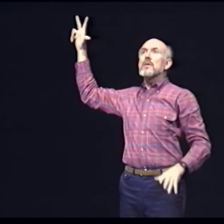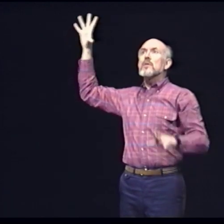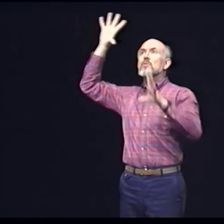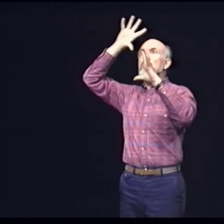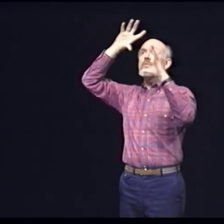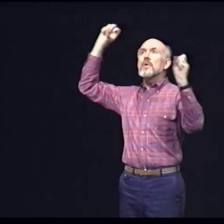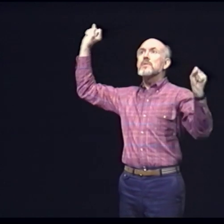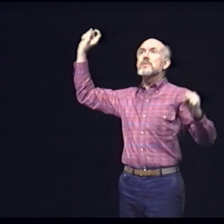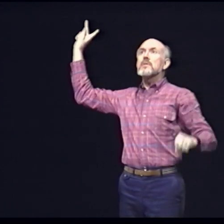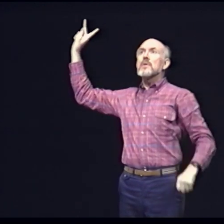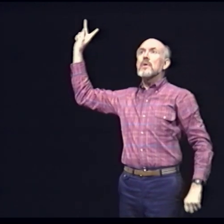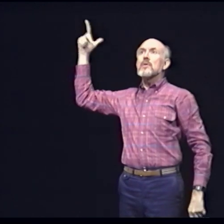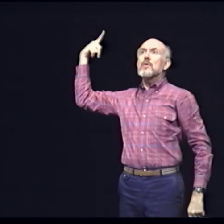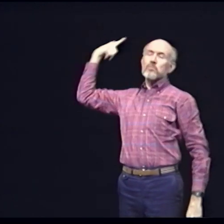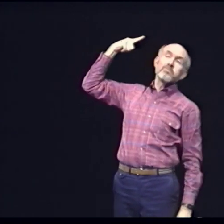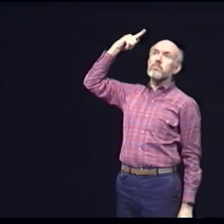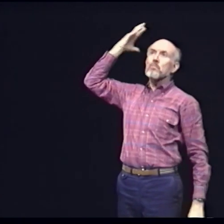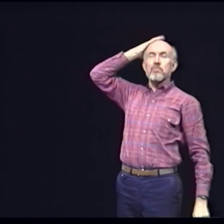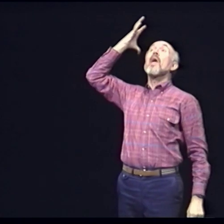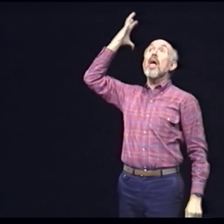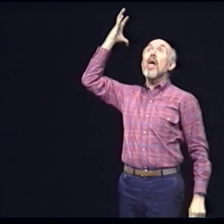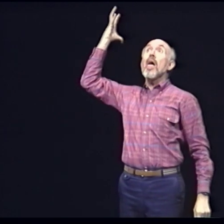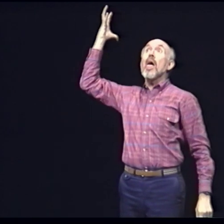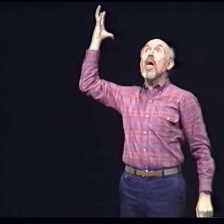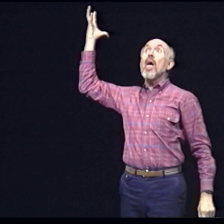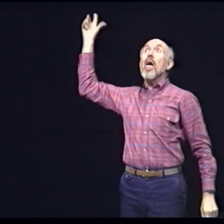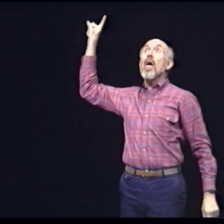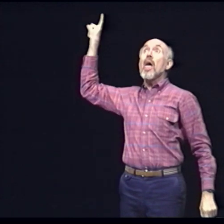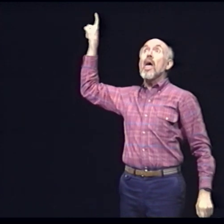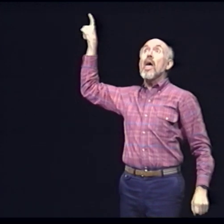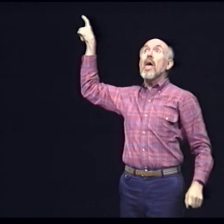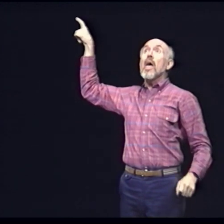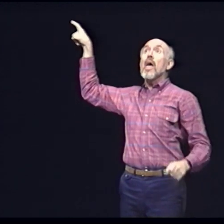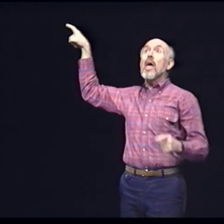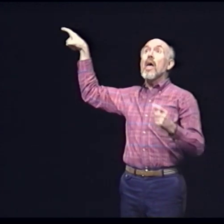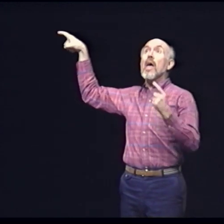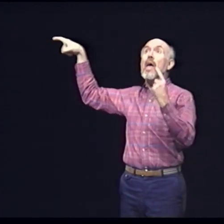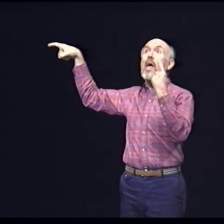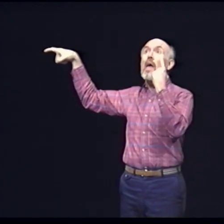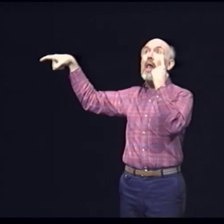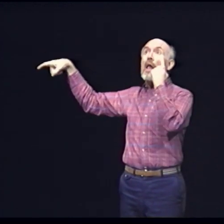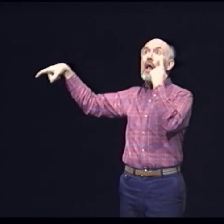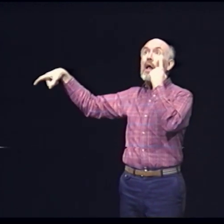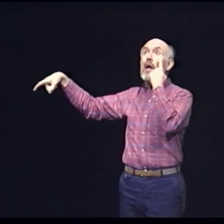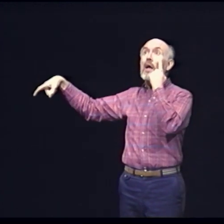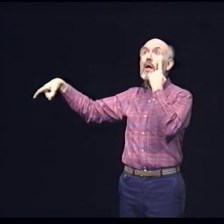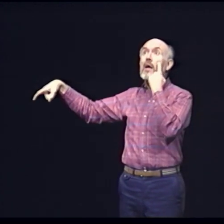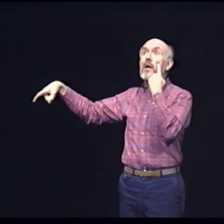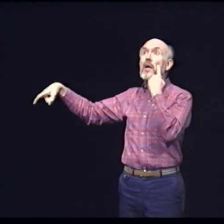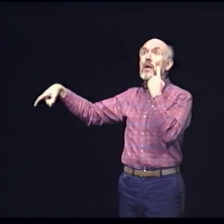President Kennedy was shot, his head blown to bits His body falling downward